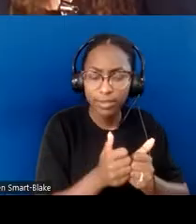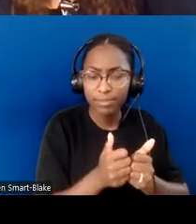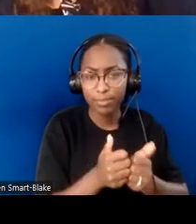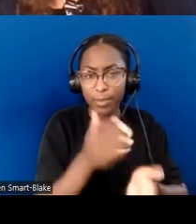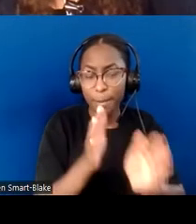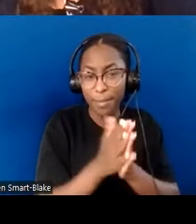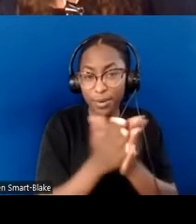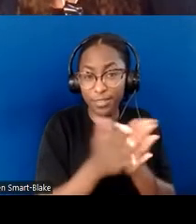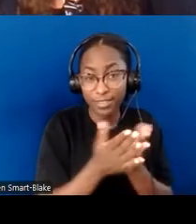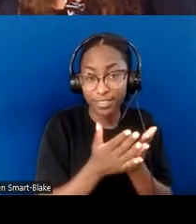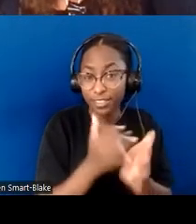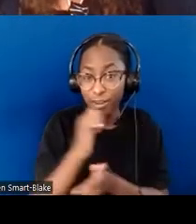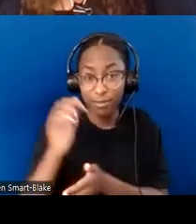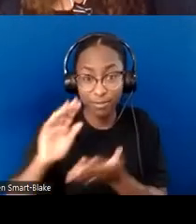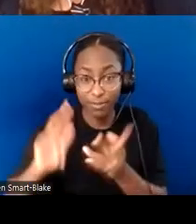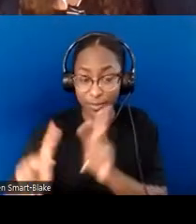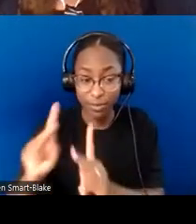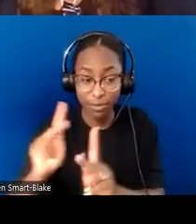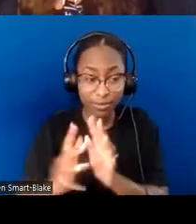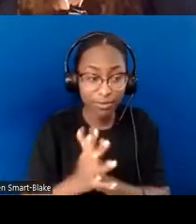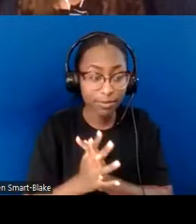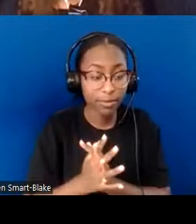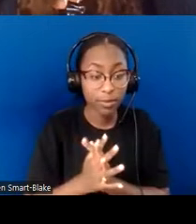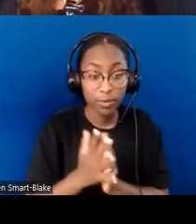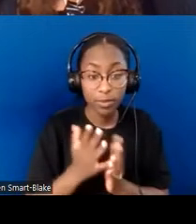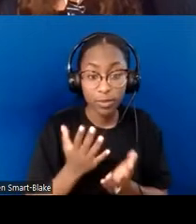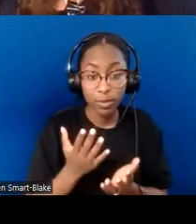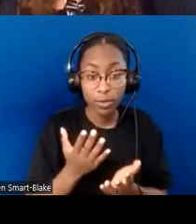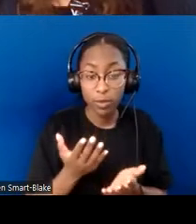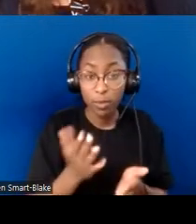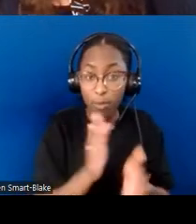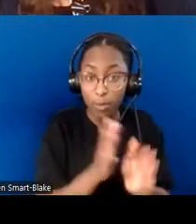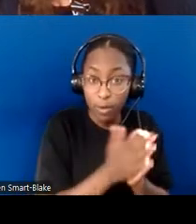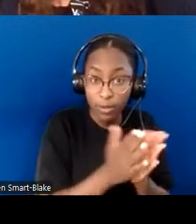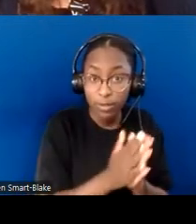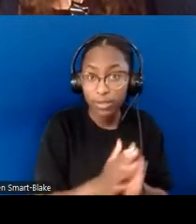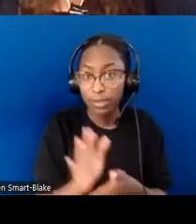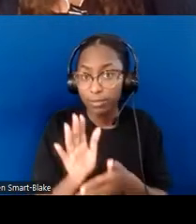in terms of books or videos or movies that you can begin with to...